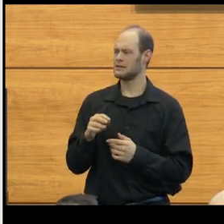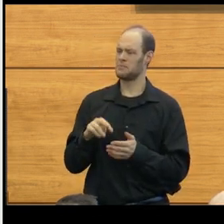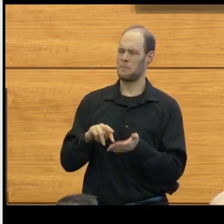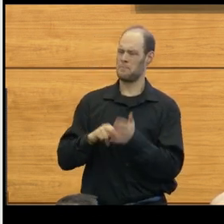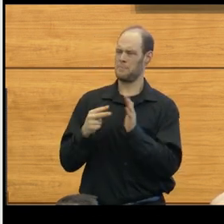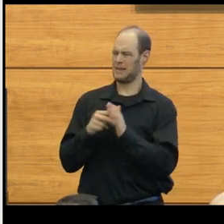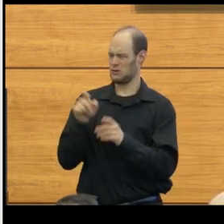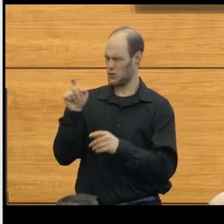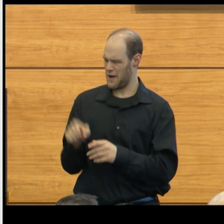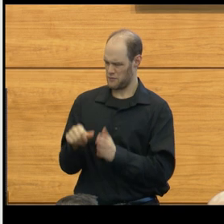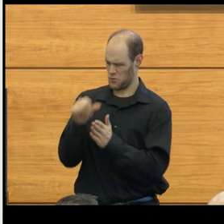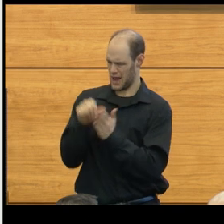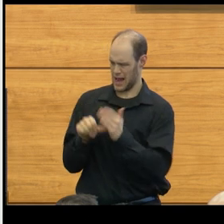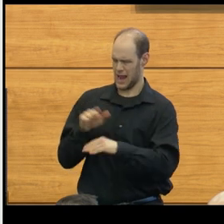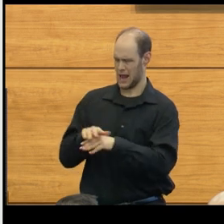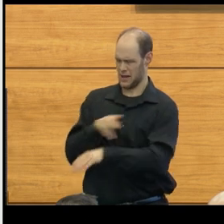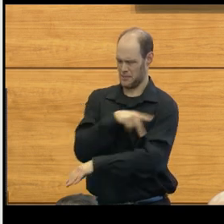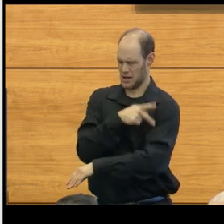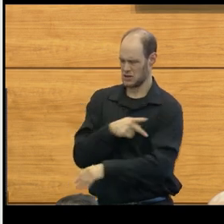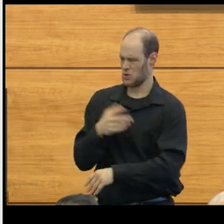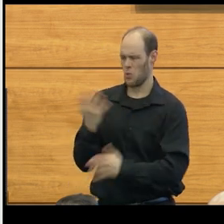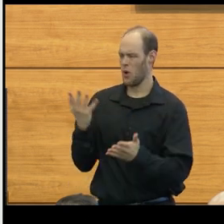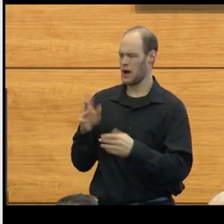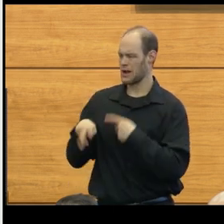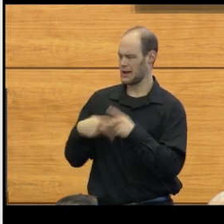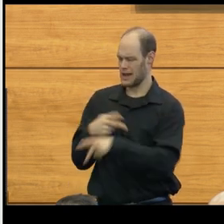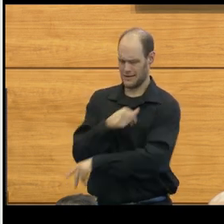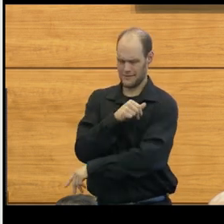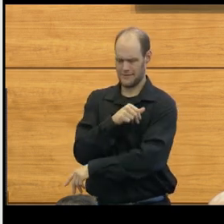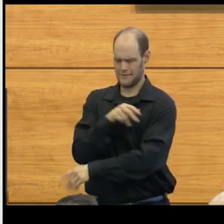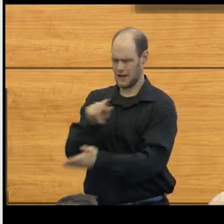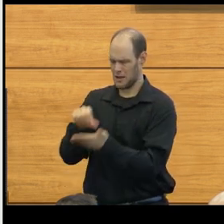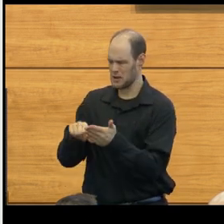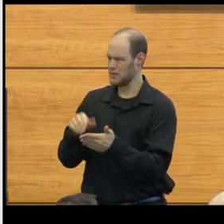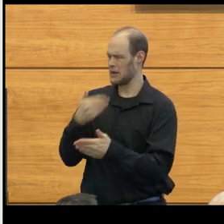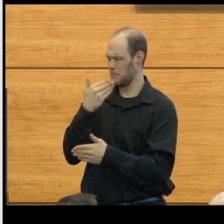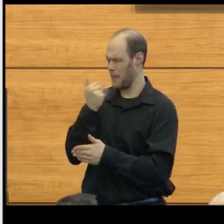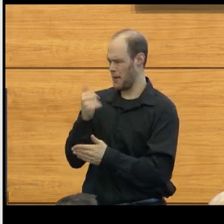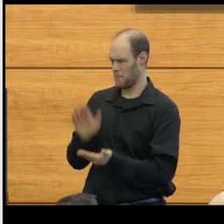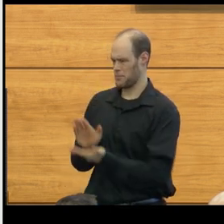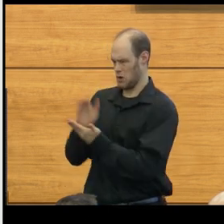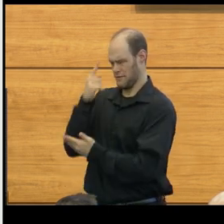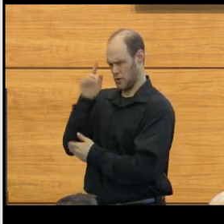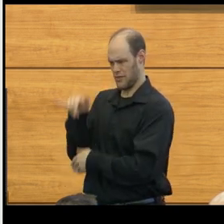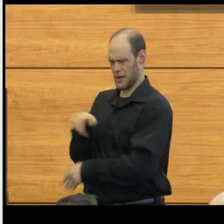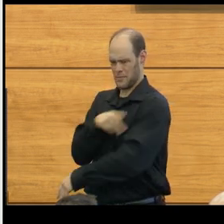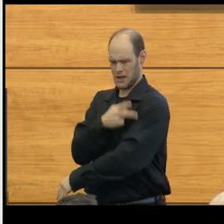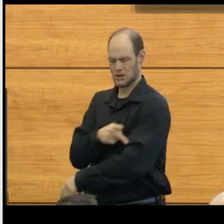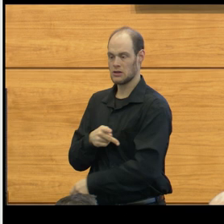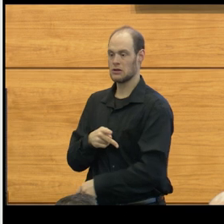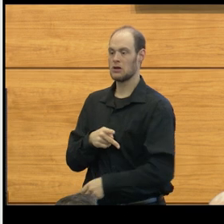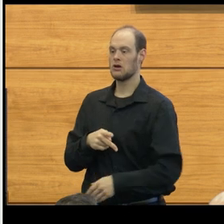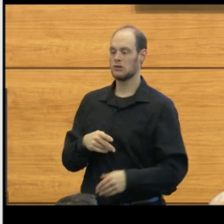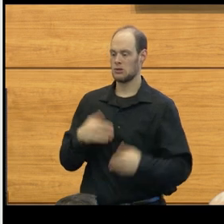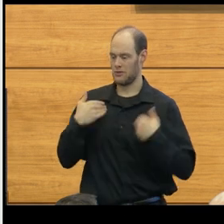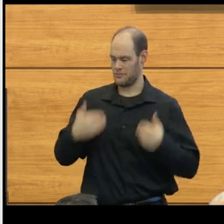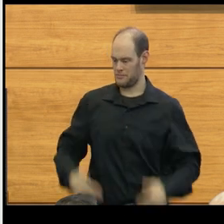And why is the operation that you're going to do the best one for that patient? So we think about the anatomic findings